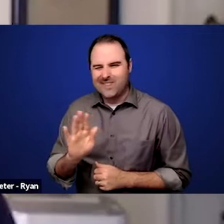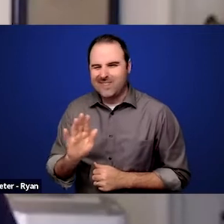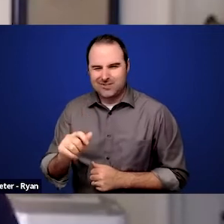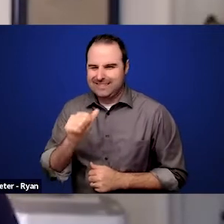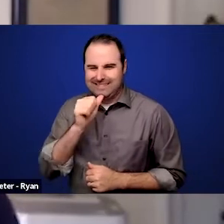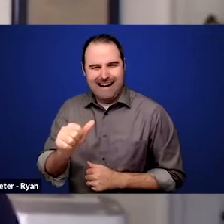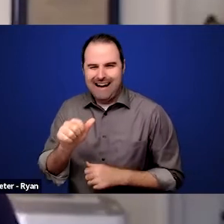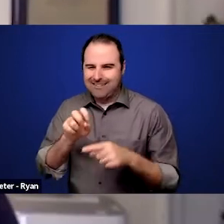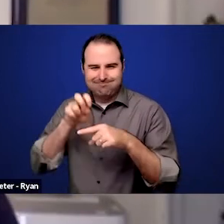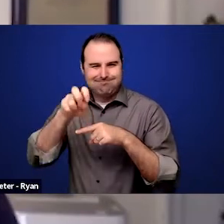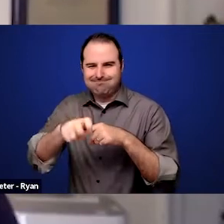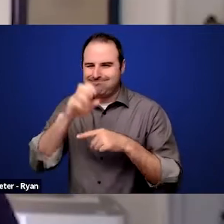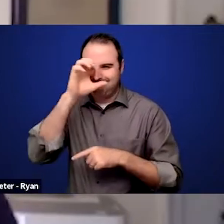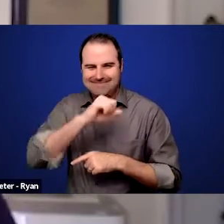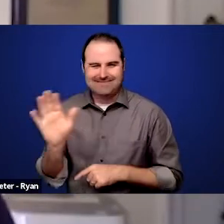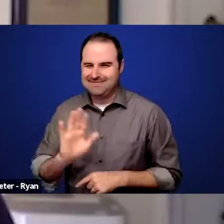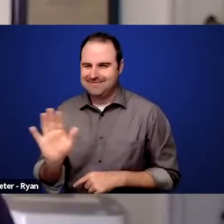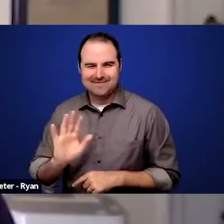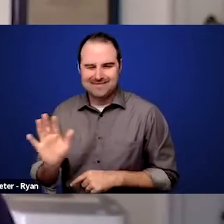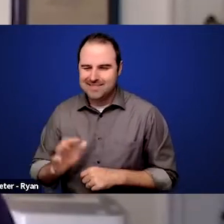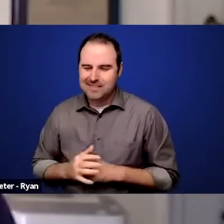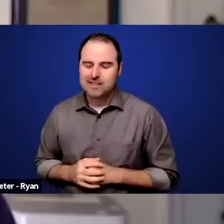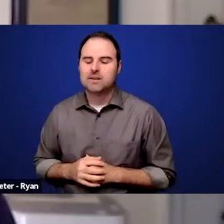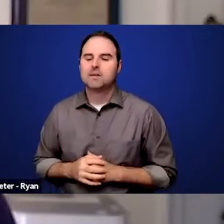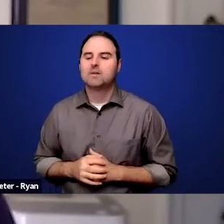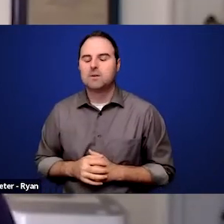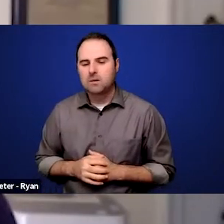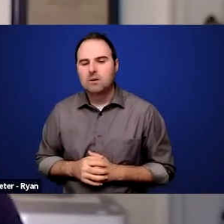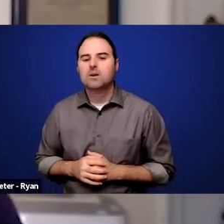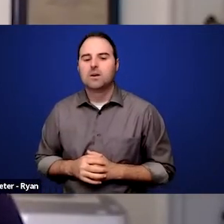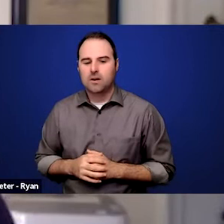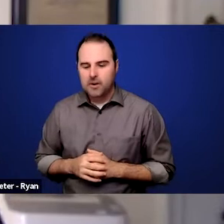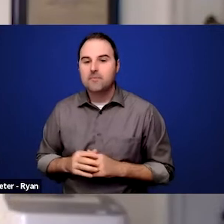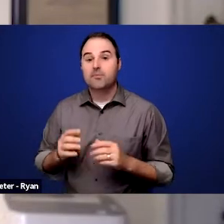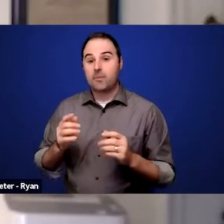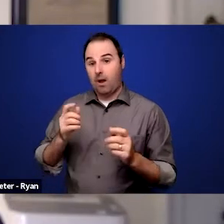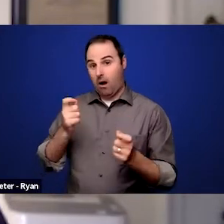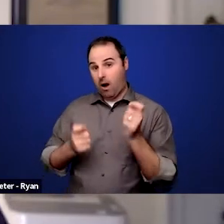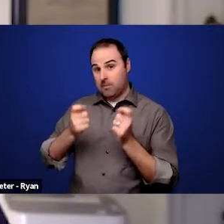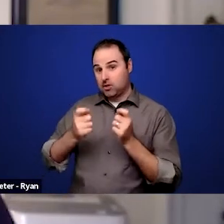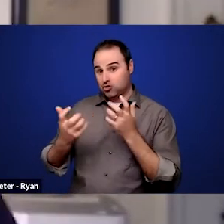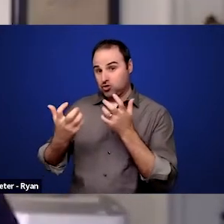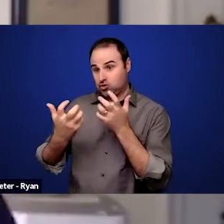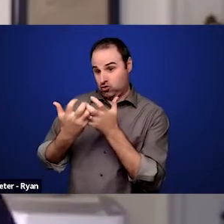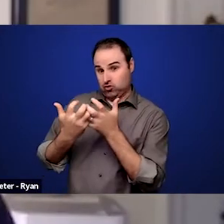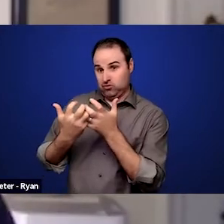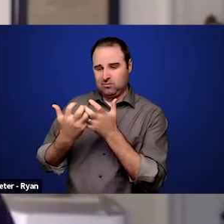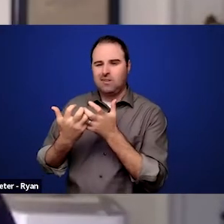I think there are a number of issues around accommodations where it may be more difficult for people